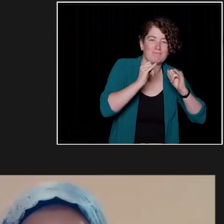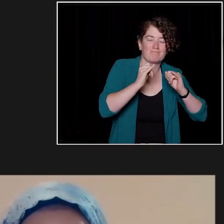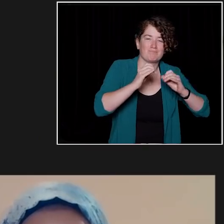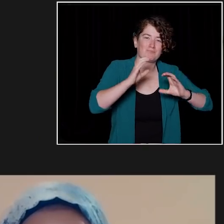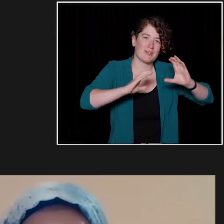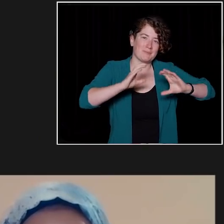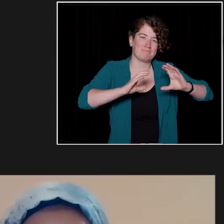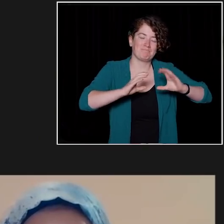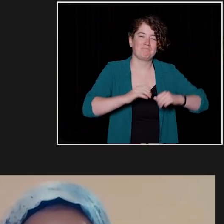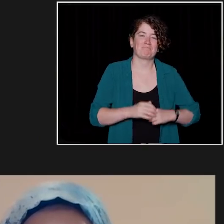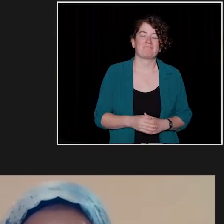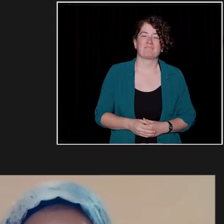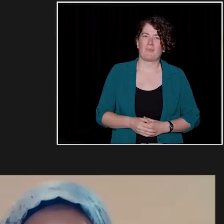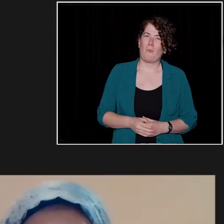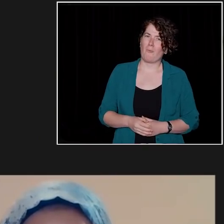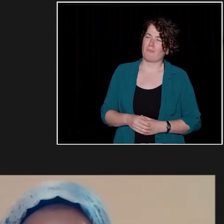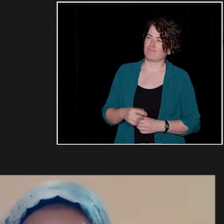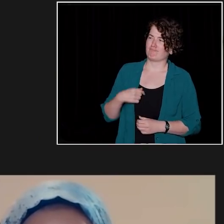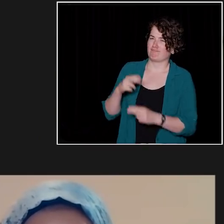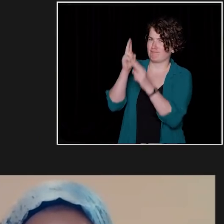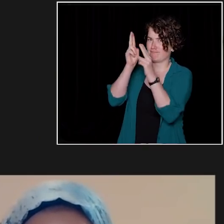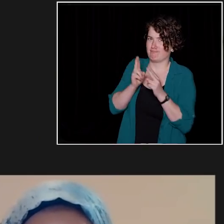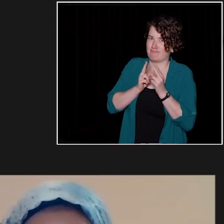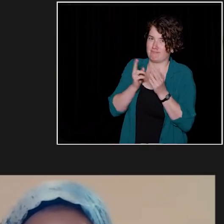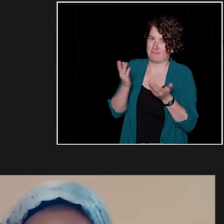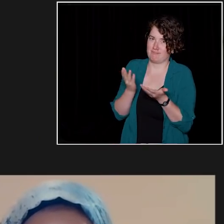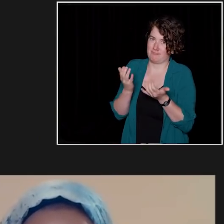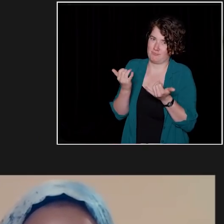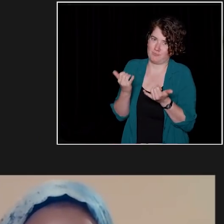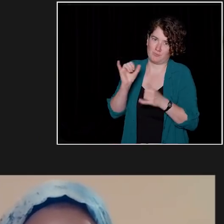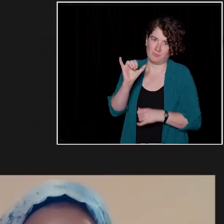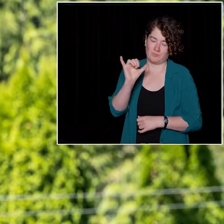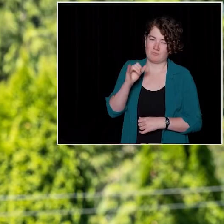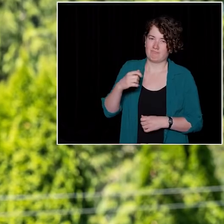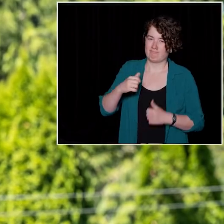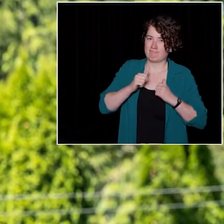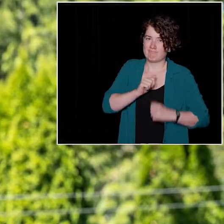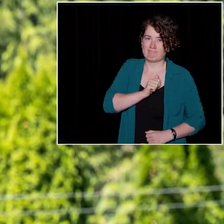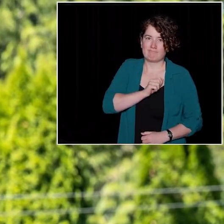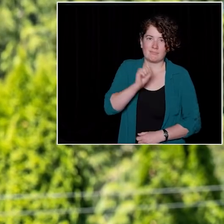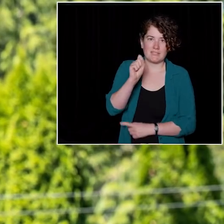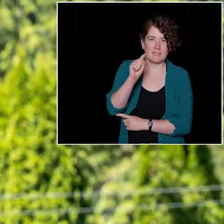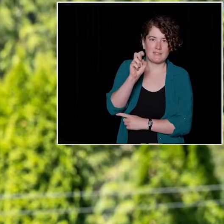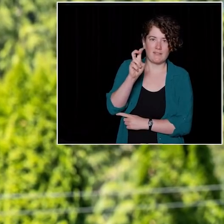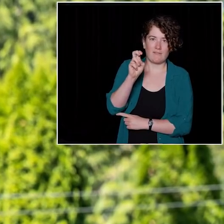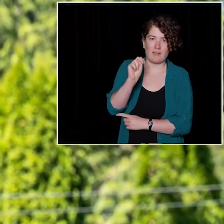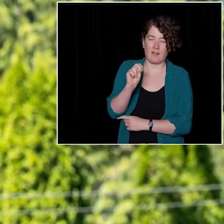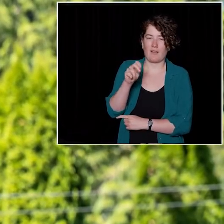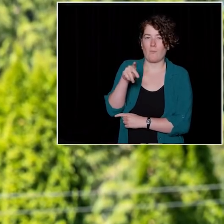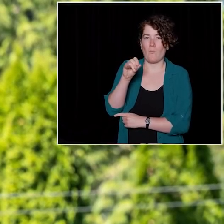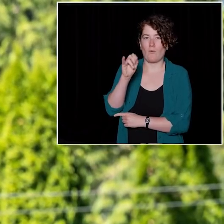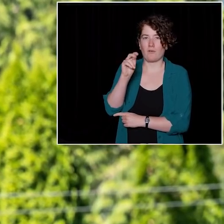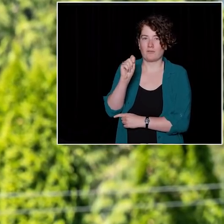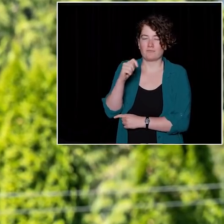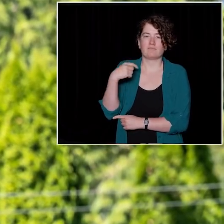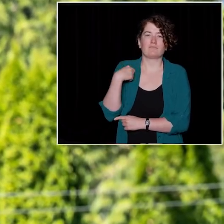All right, well, it's an honor to be here with you as well. My name is Steven Point, I'm the 28th former Lieutenant Governor of British Columbia.